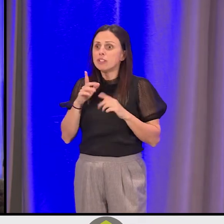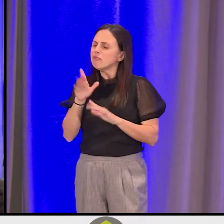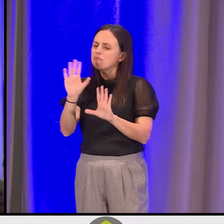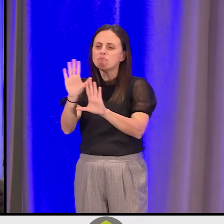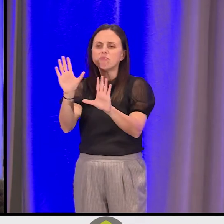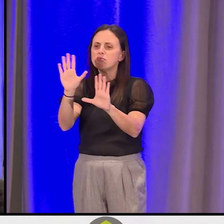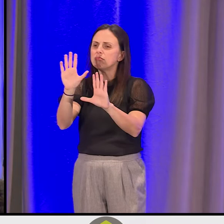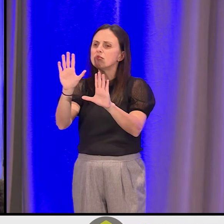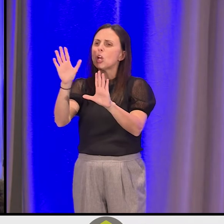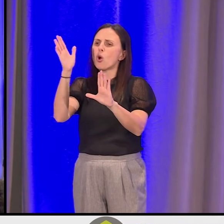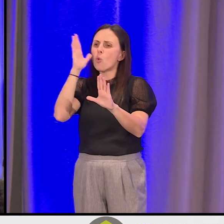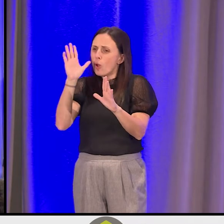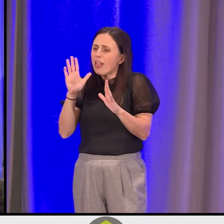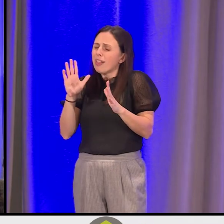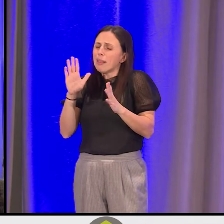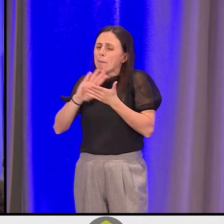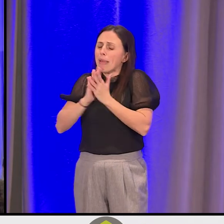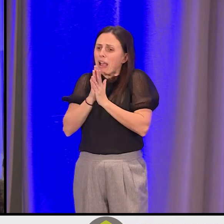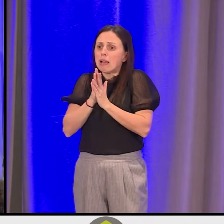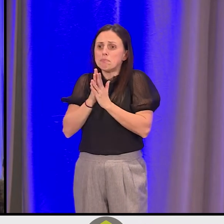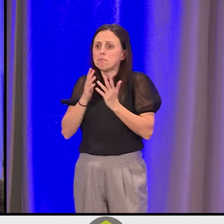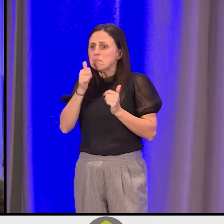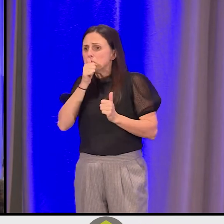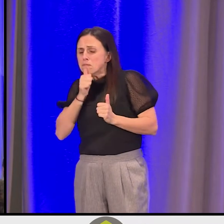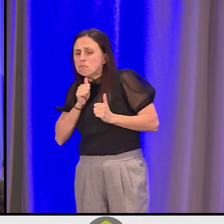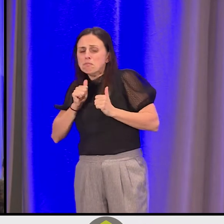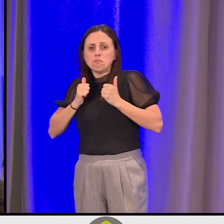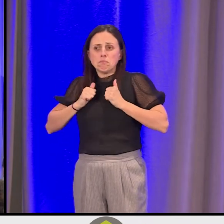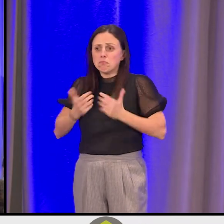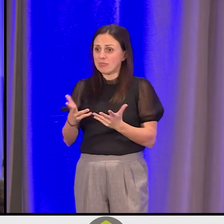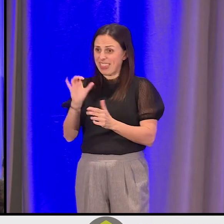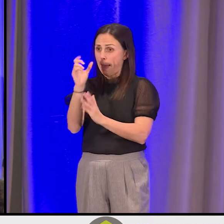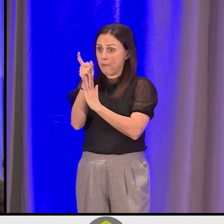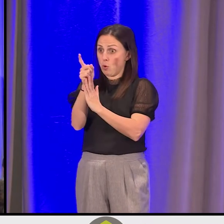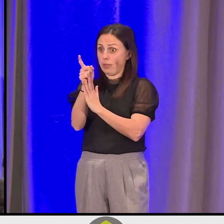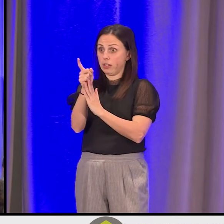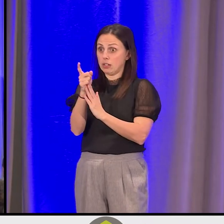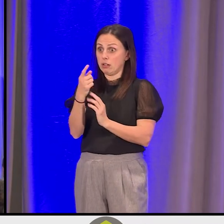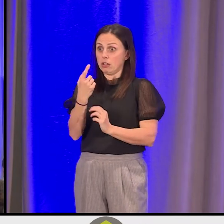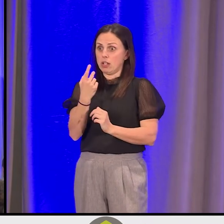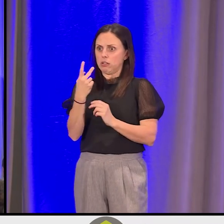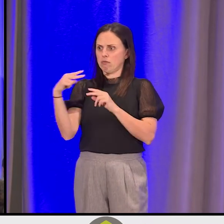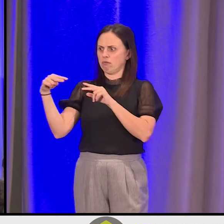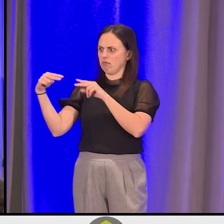because you're going to get weary." And it just -- that was that moment. And we both looked at each other and thought, "We're weary.